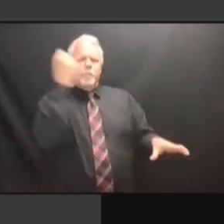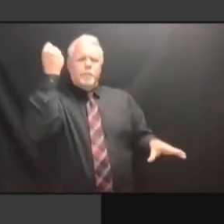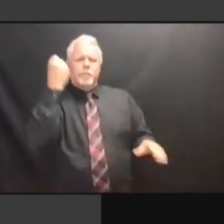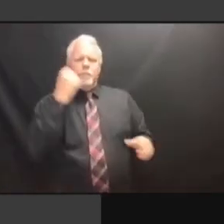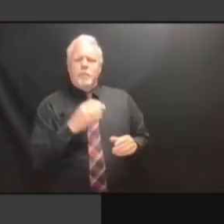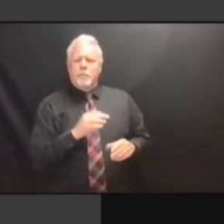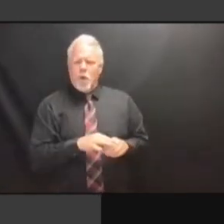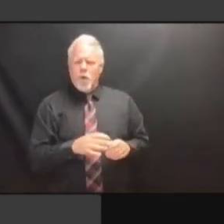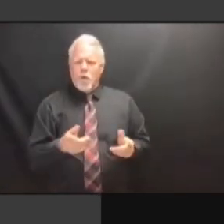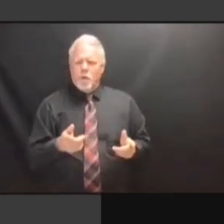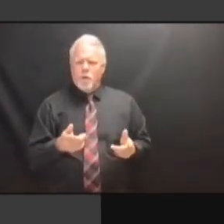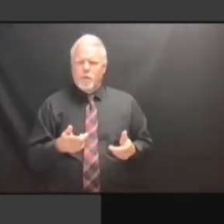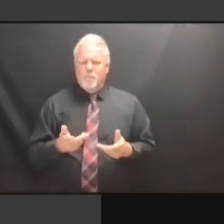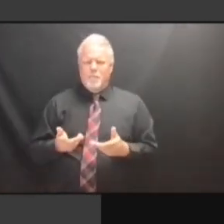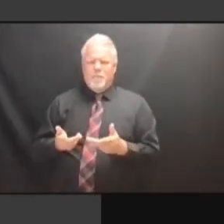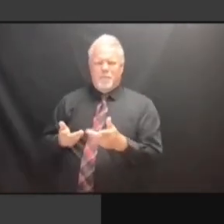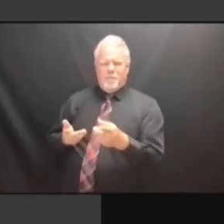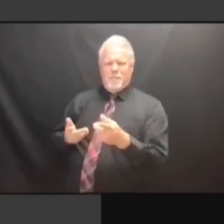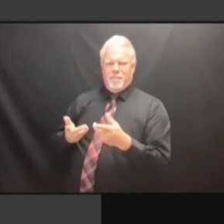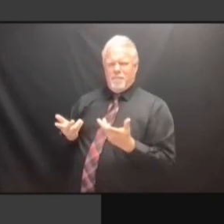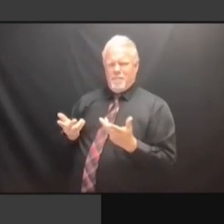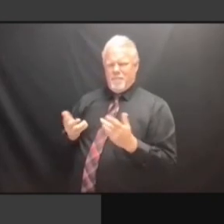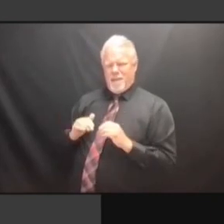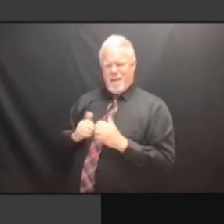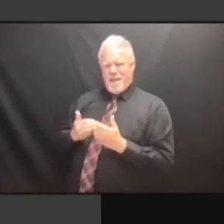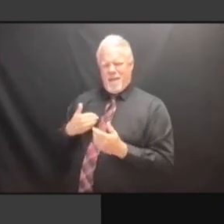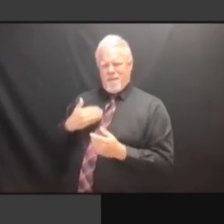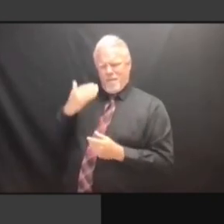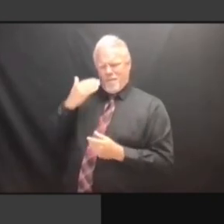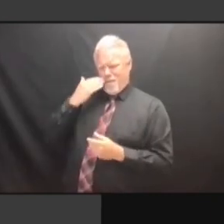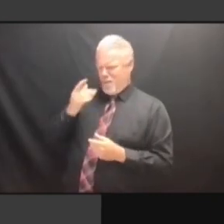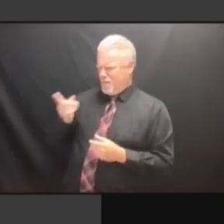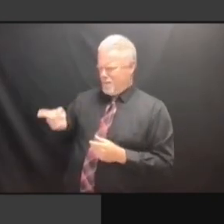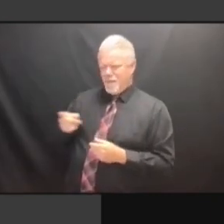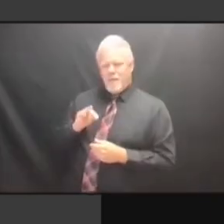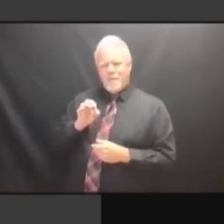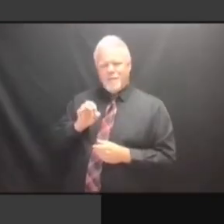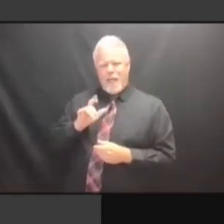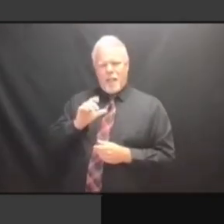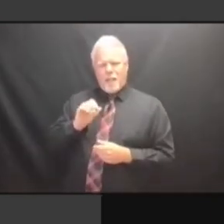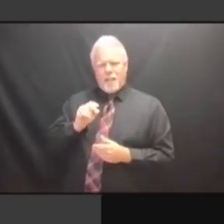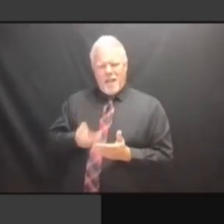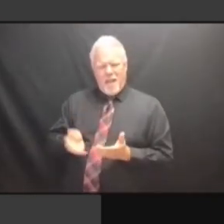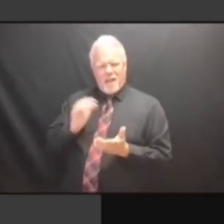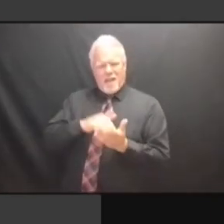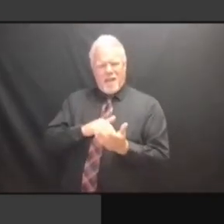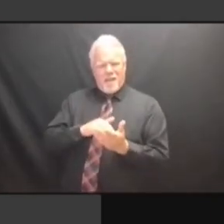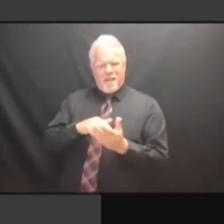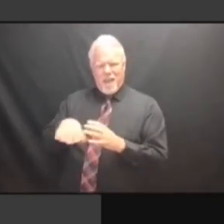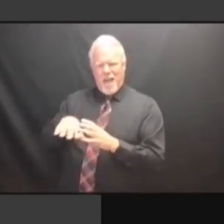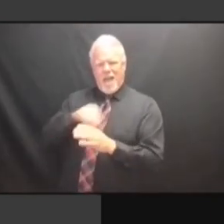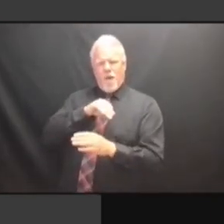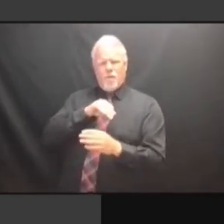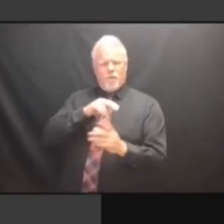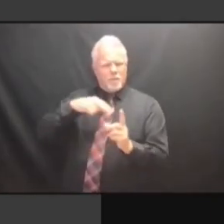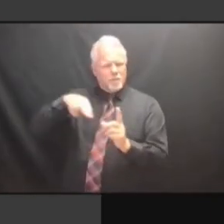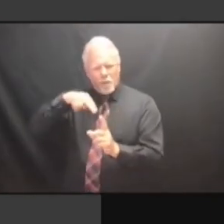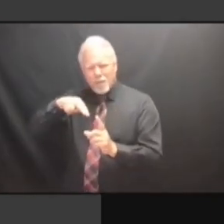NO. WHEN THE FELONY NO. WHEN THE FELONY IS NO. WHEN THE FELONY IS IMPOSED. WHEN THE FELONY IS IMPOSED. WHEN THE FELONY IS IMPOSED. WHEN WHEN THE FELONY IS IMPOSED. WHEN THEY'RE WHEN THE FELONY IS IMPOSED. WHEN THEY'RE SENTENCED. WHEN THEY'RE SENTENCED. WHEN THEY'RE SENTENCED. >> WHEN THEY'RE SENTENCED. >> WHEN WHEN THEY'RE SENTENCED. >> WHEN THEY WHEN THEY'RE SENTENCED. >> WHEN THEY -- WHEN THEY -- WHEN THEY -- >> WHEN THEY -- >> WE WHEN THEY -- >> WE HAVE WHEN THEY -- >> WE HAVE NO WHEN THEY -- >> WE HAVE NO WAY